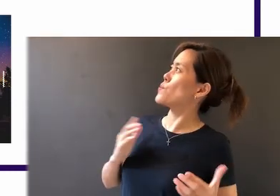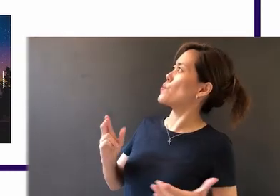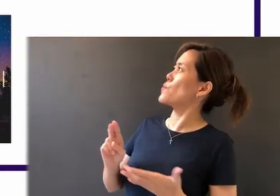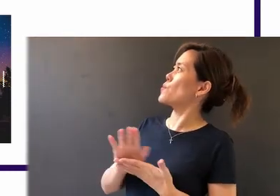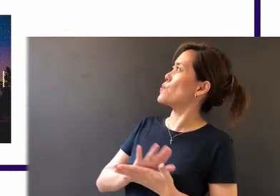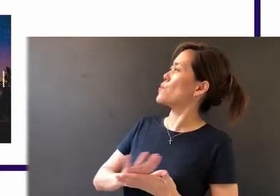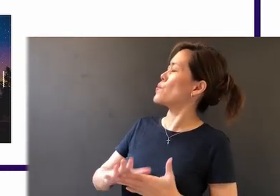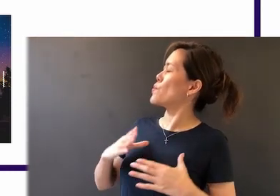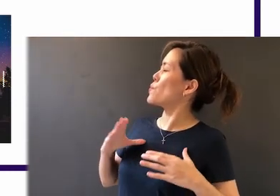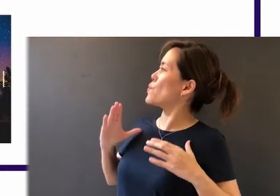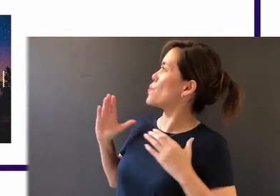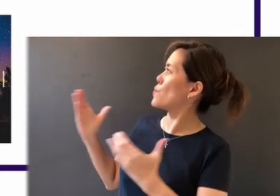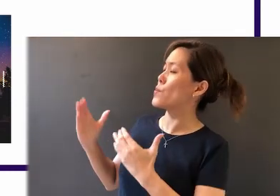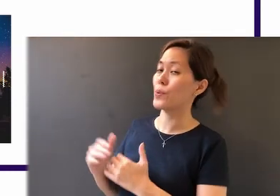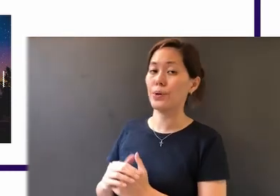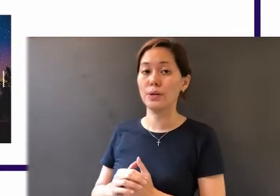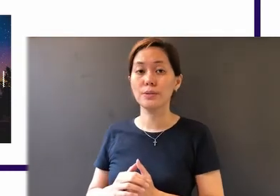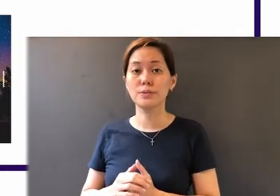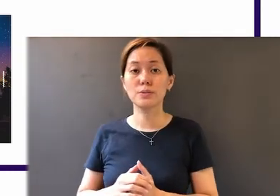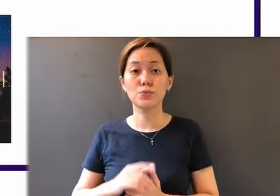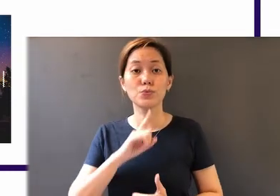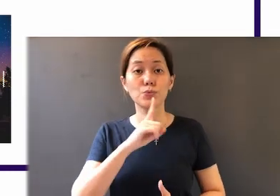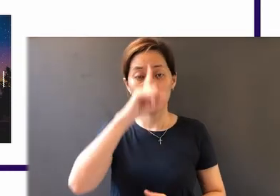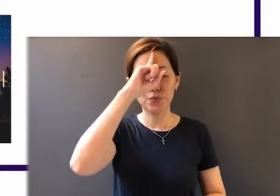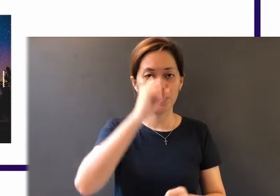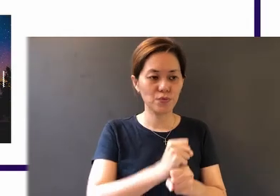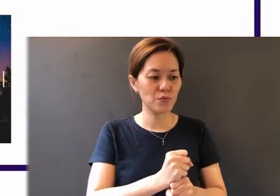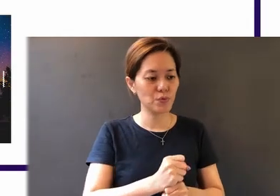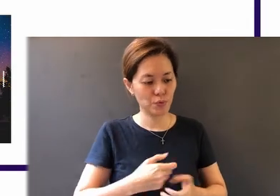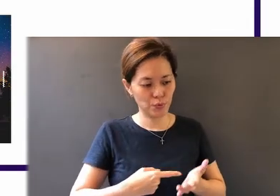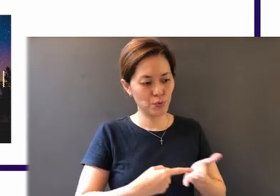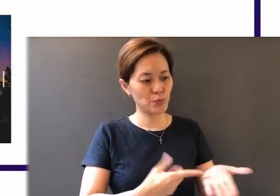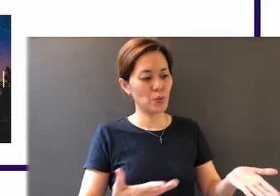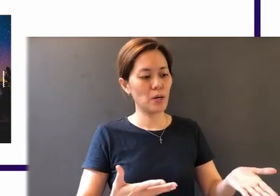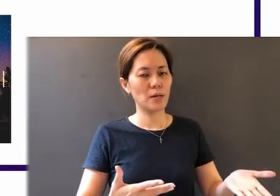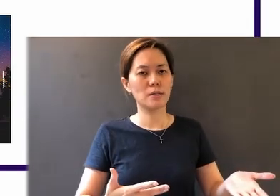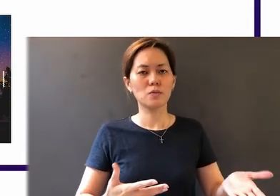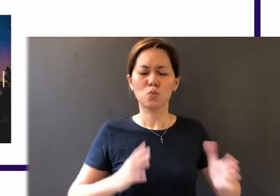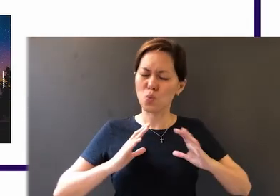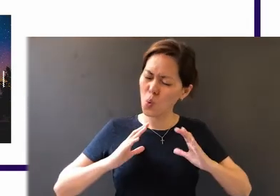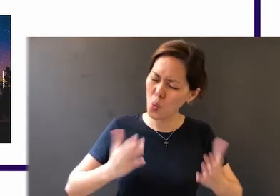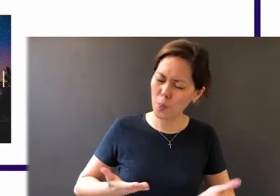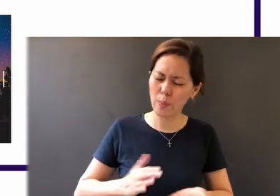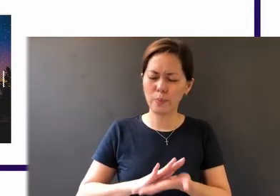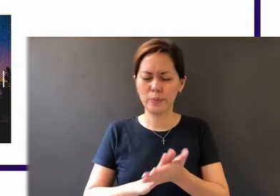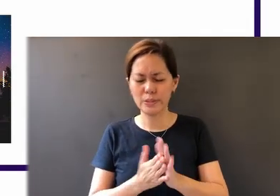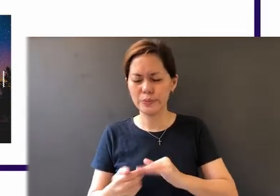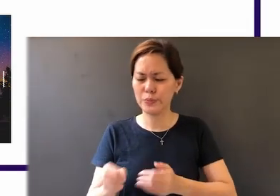true faith brings out a commitment to holiness because we are children of God.